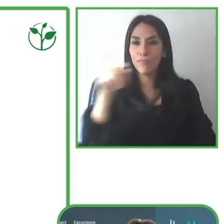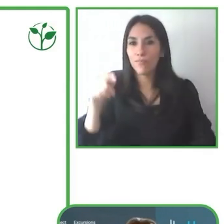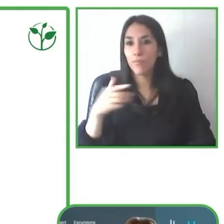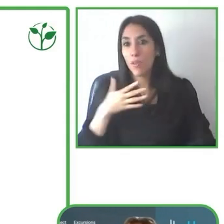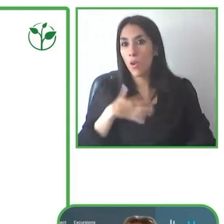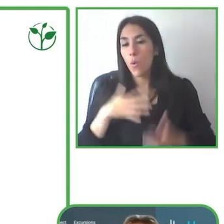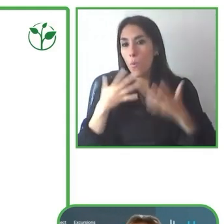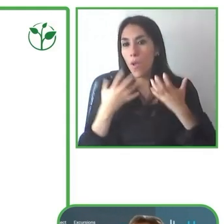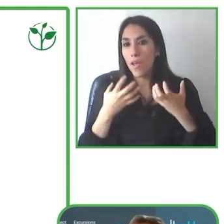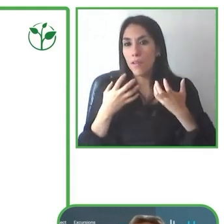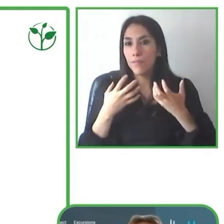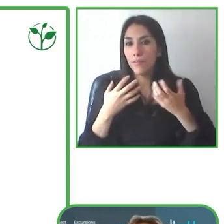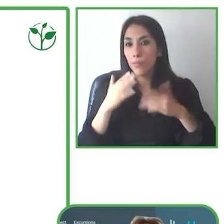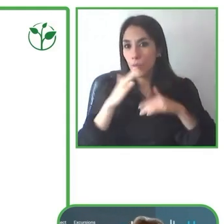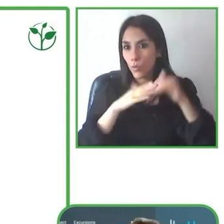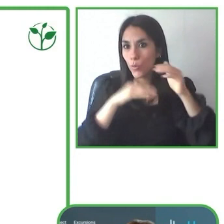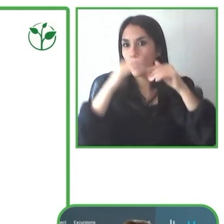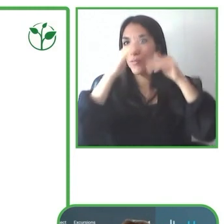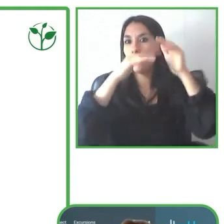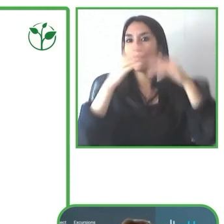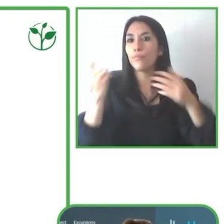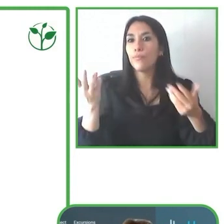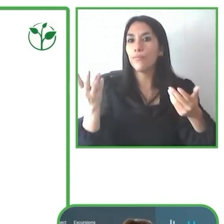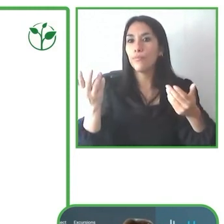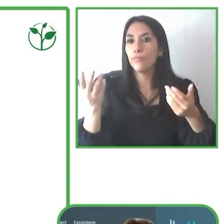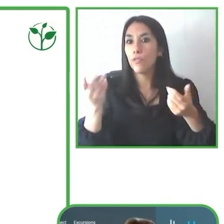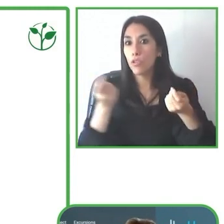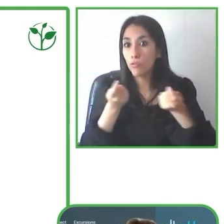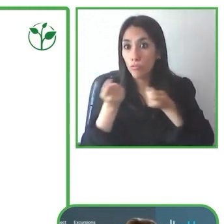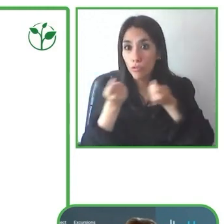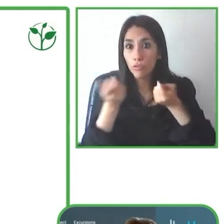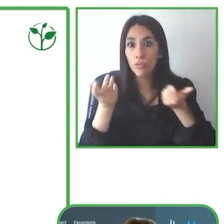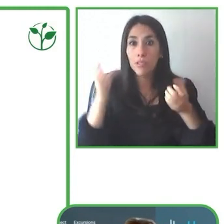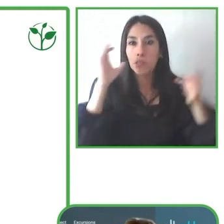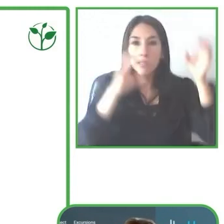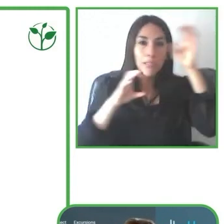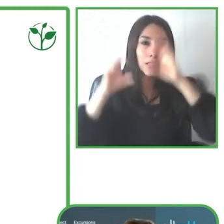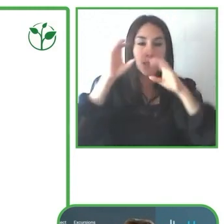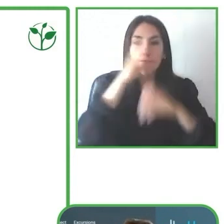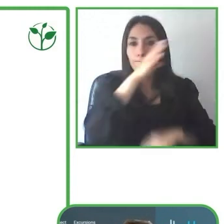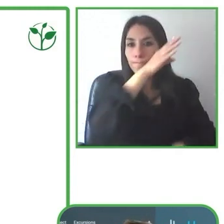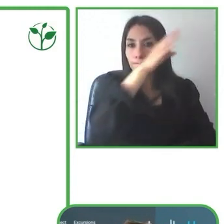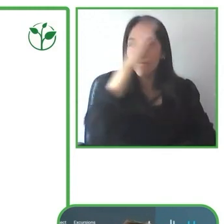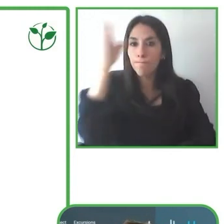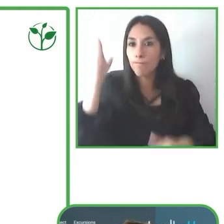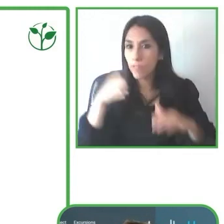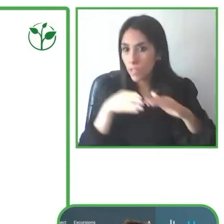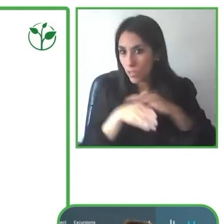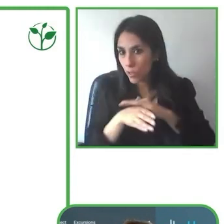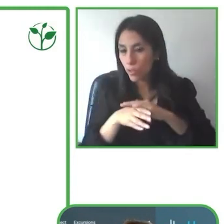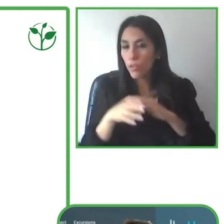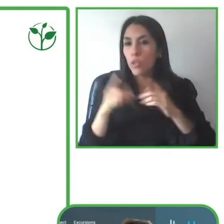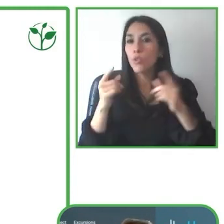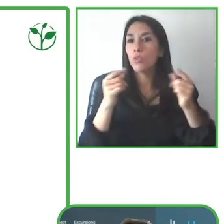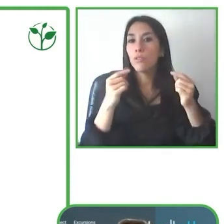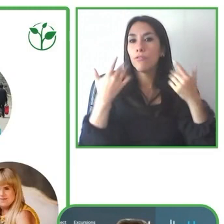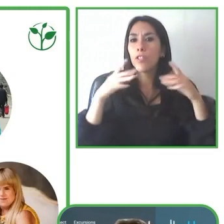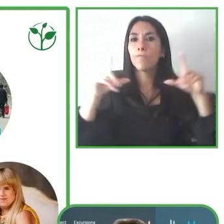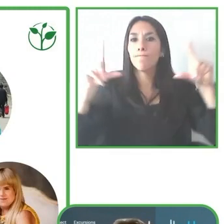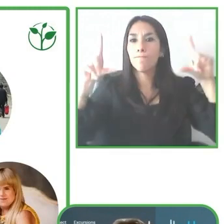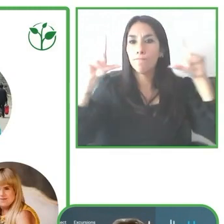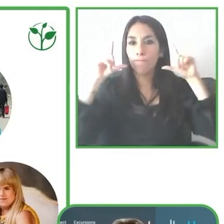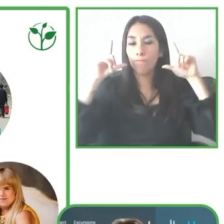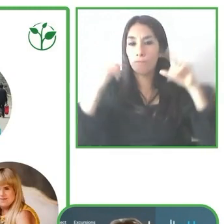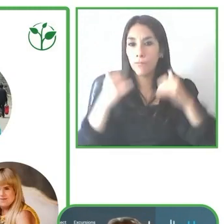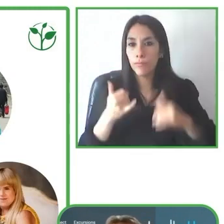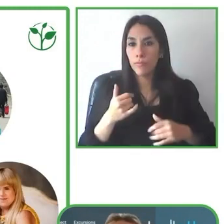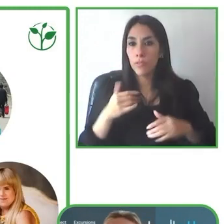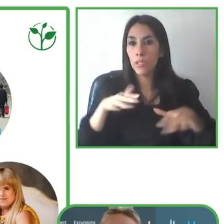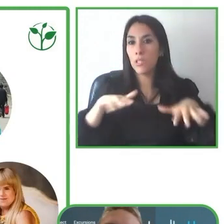Impact through accessible services.